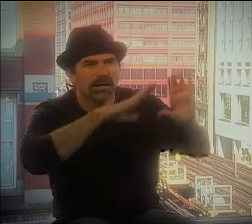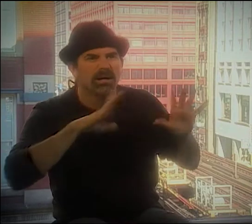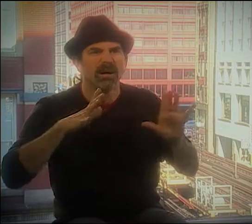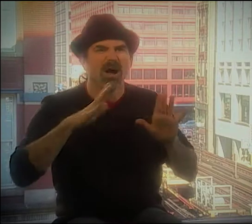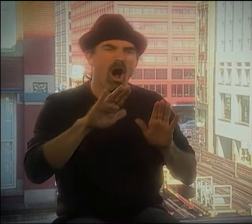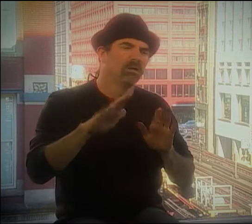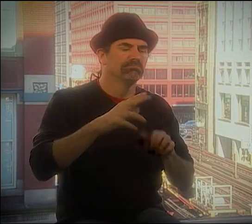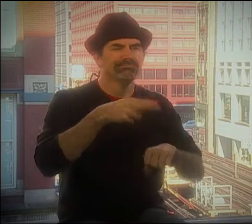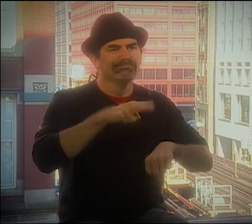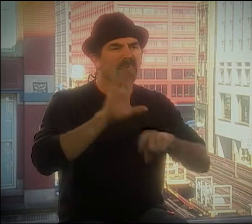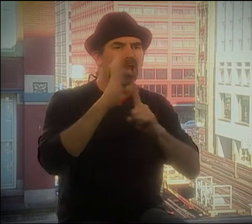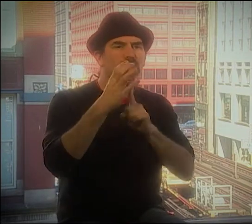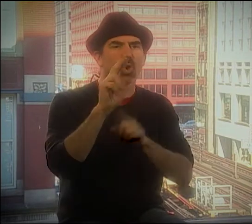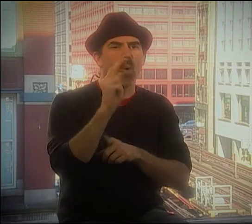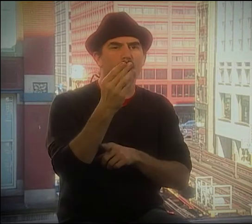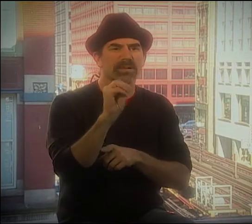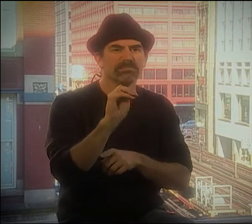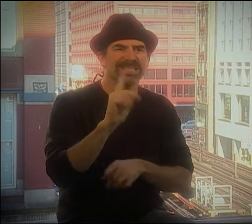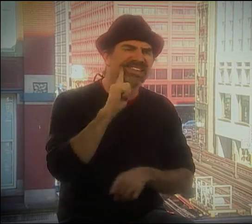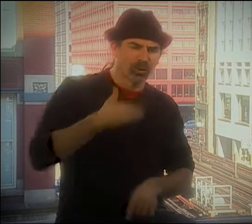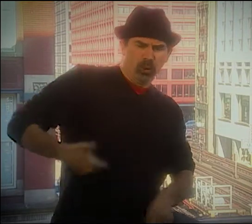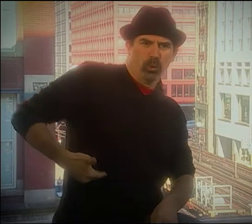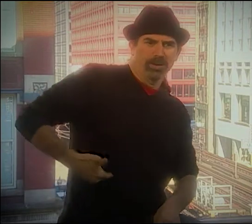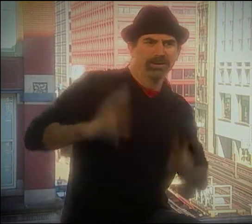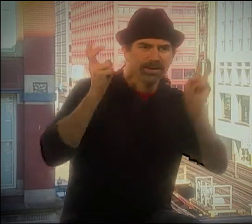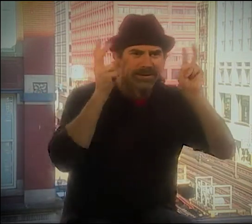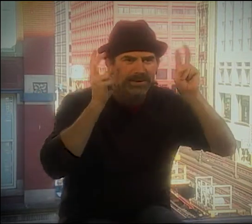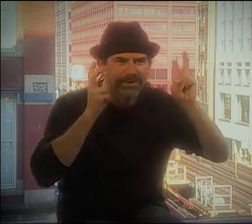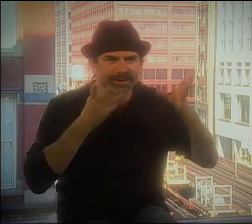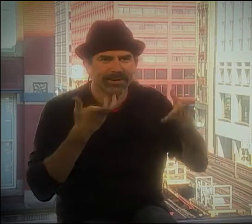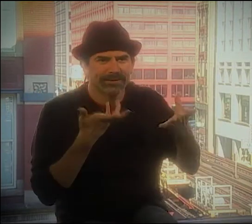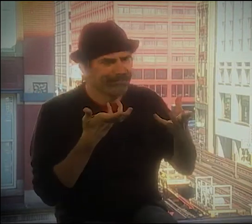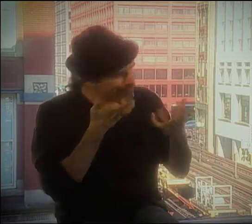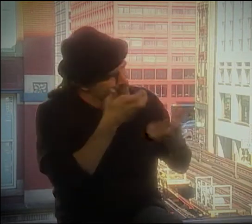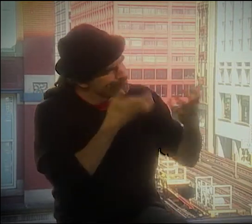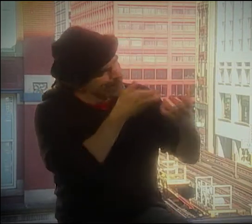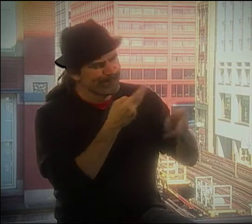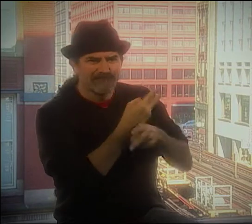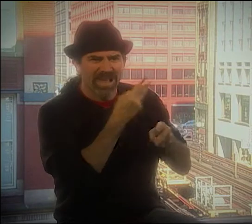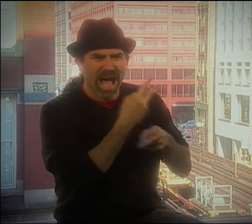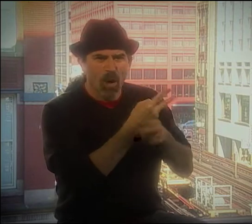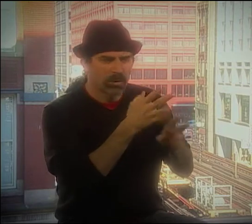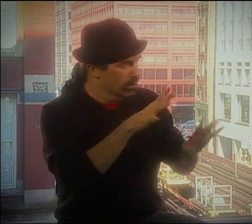ON THE TABLE AND GETTING PEOPLE'S ATTENTION. YOU KNOW, THE CULTURAL NORMS FOR DEAF PEOPLE AND LEARNING